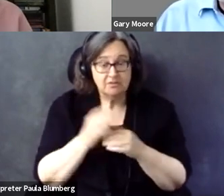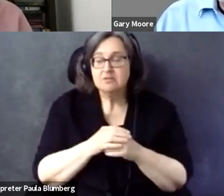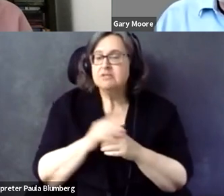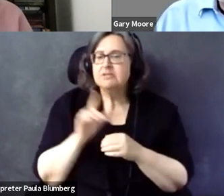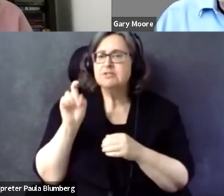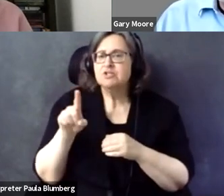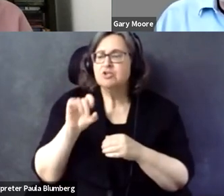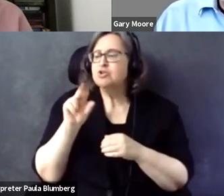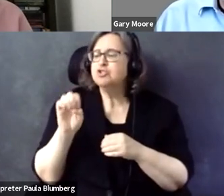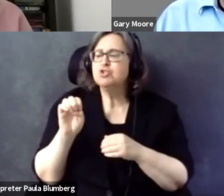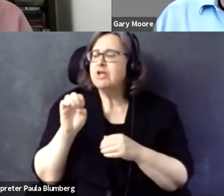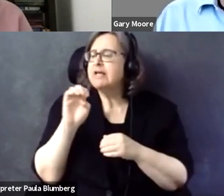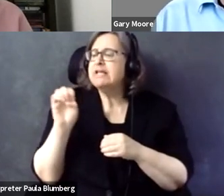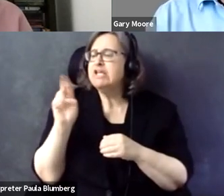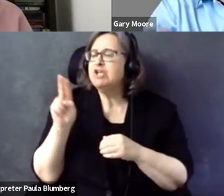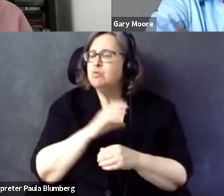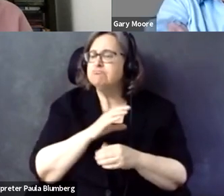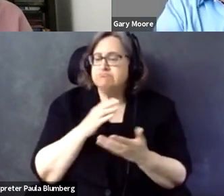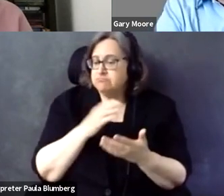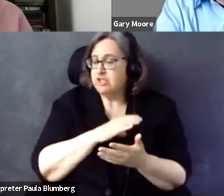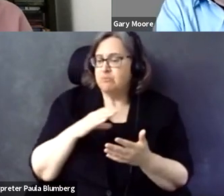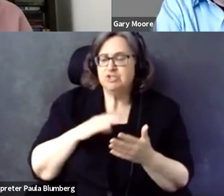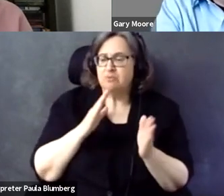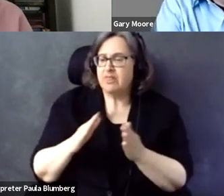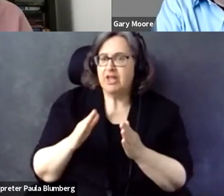the A.C.T. or A.C.T. tools and all EU countries will use? I will ask June